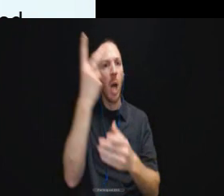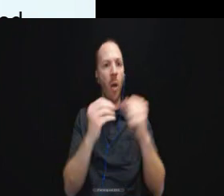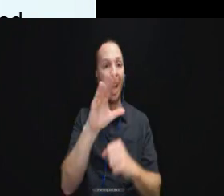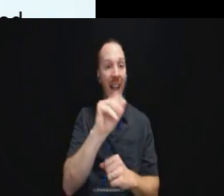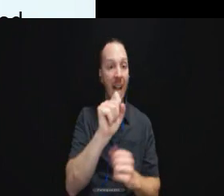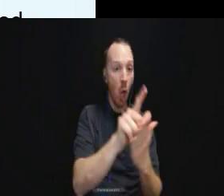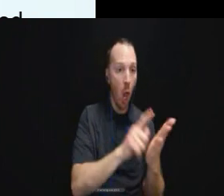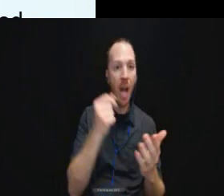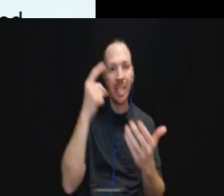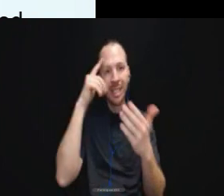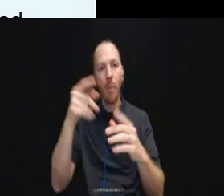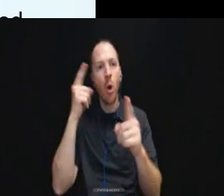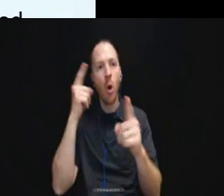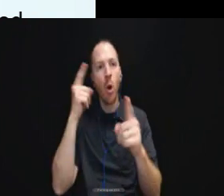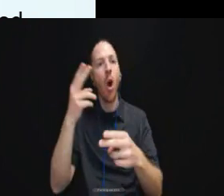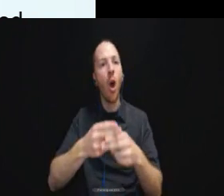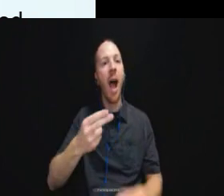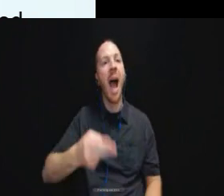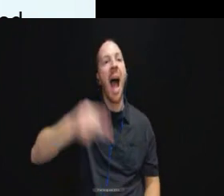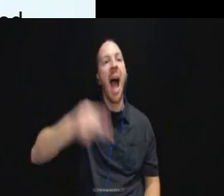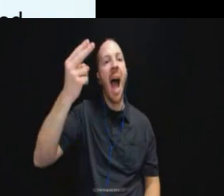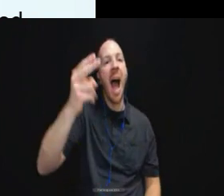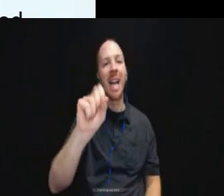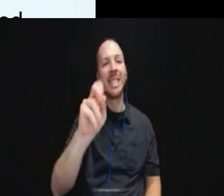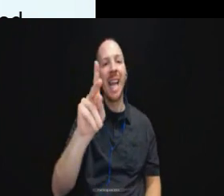agreements called high stakes interactions.